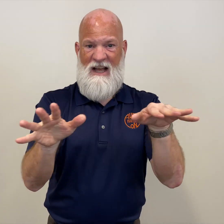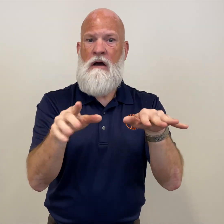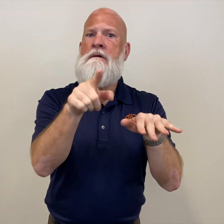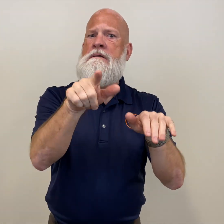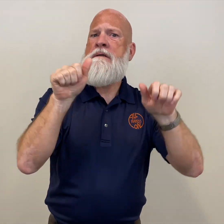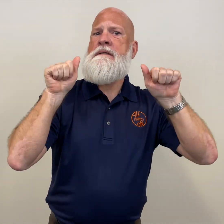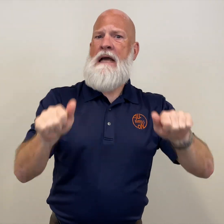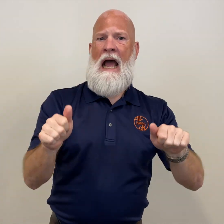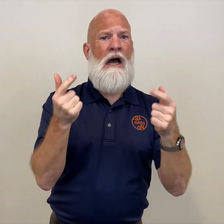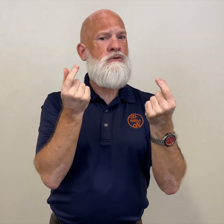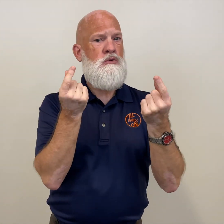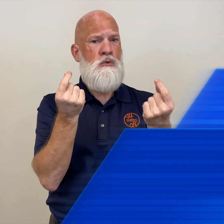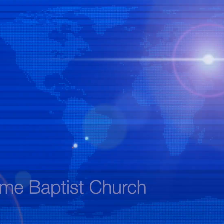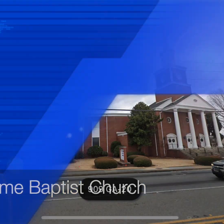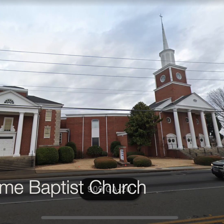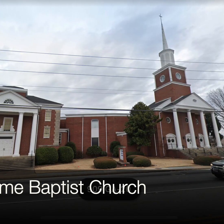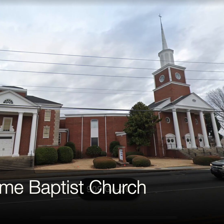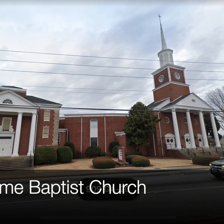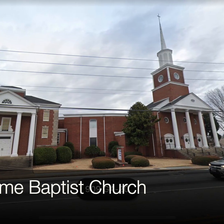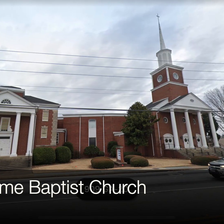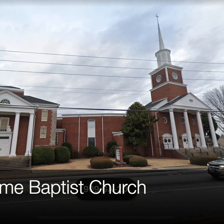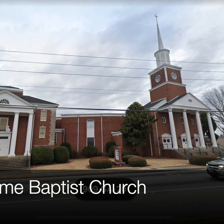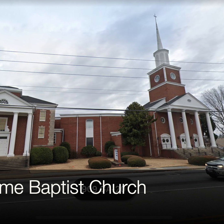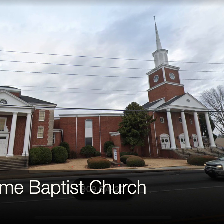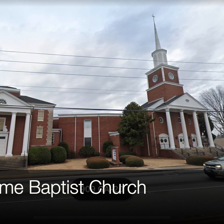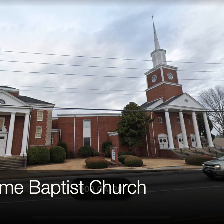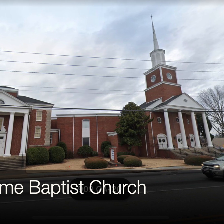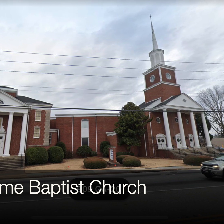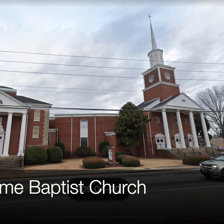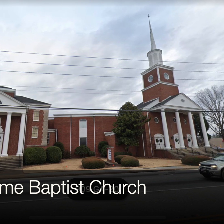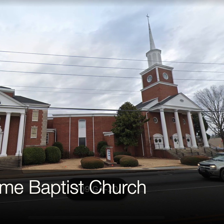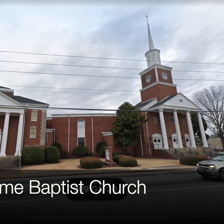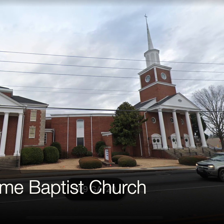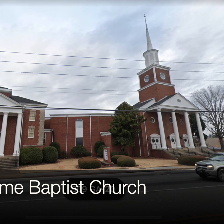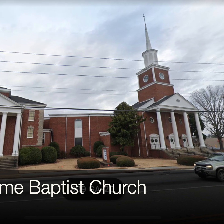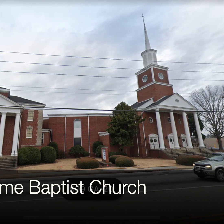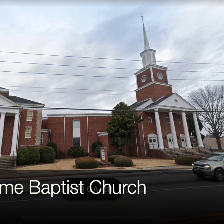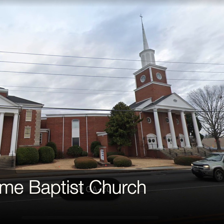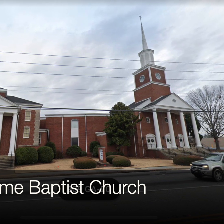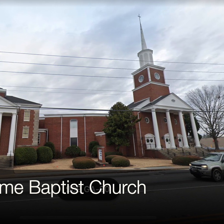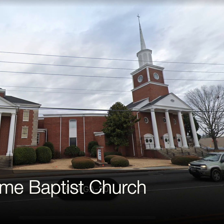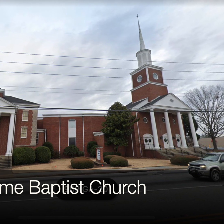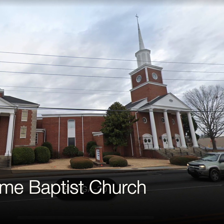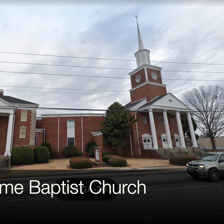Corona virus, you can come here to West Rome Baptist Church